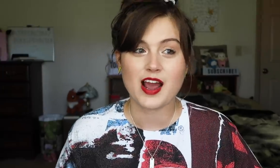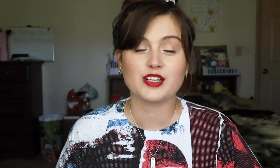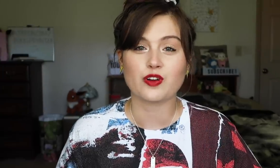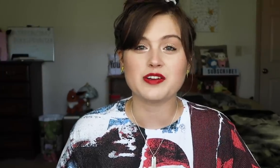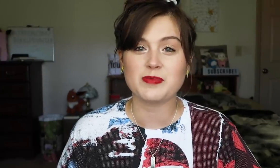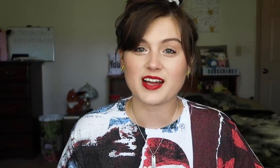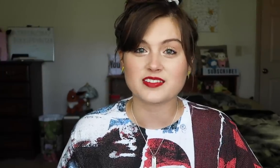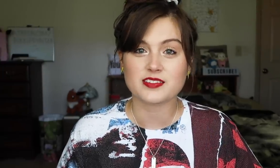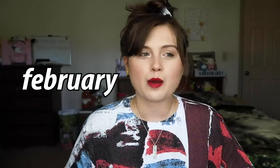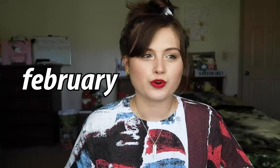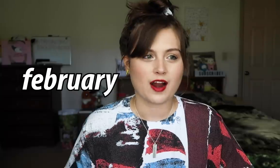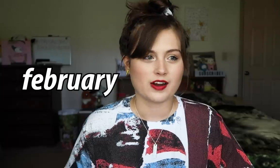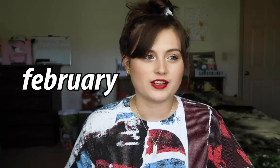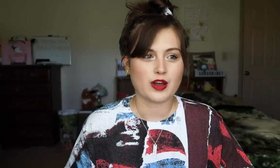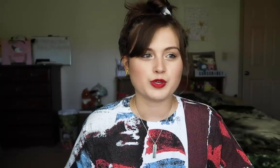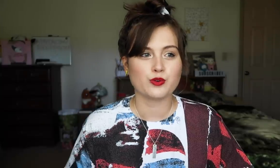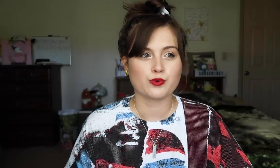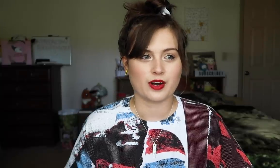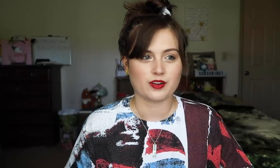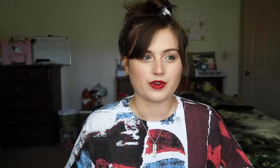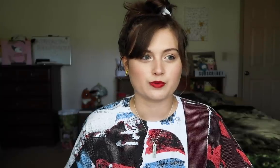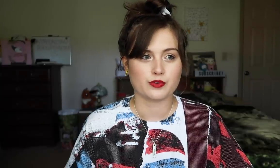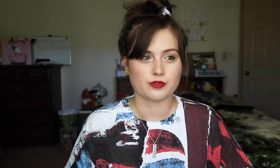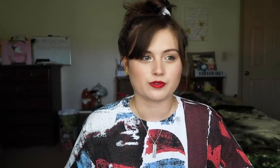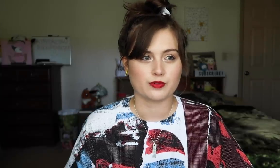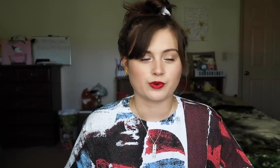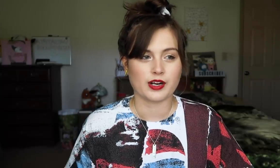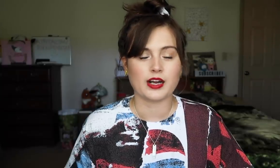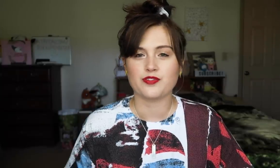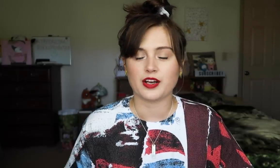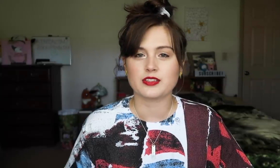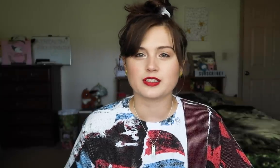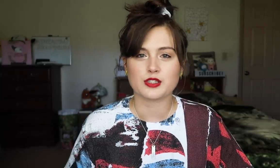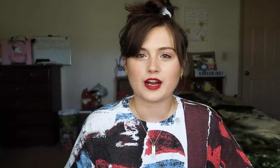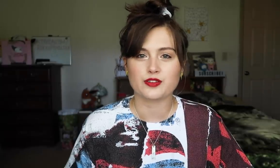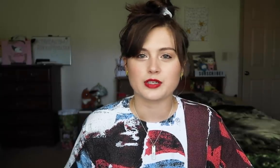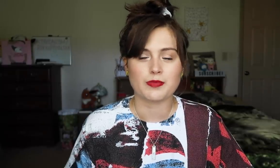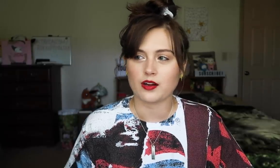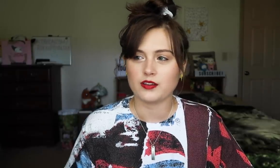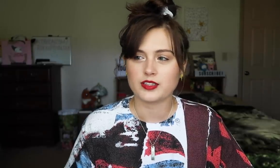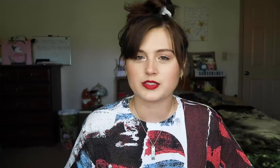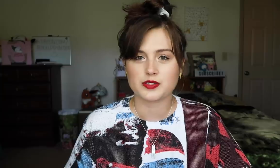and it drives me nuts. February, Feb-u-ary, Febr-u-ary. I think there's actually debate on this.